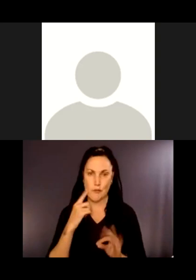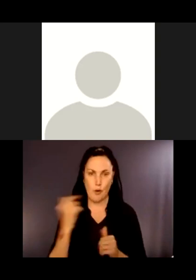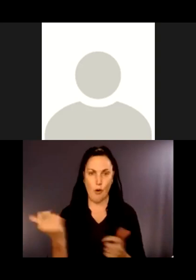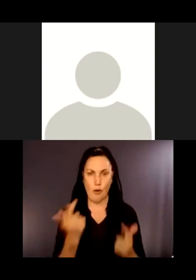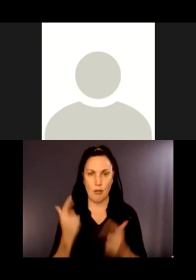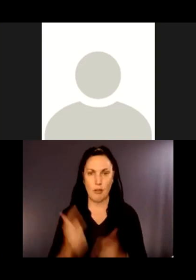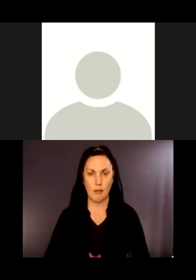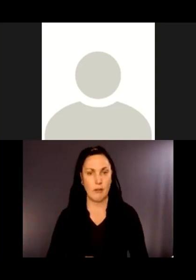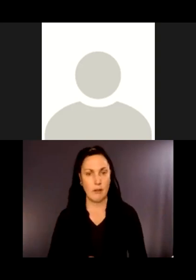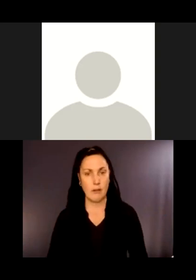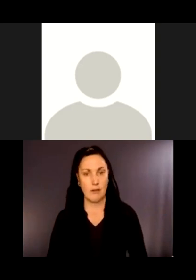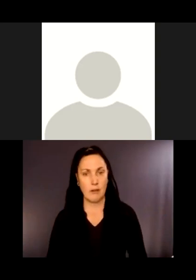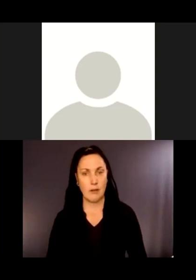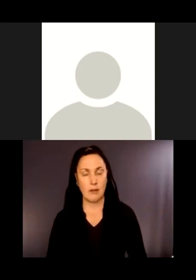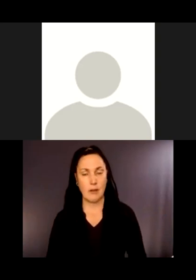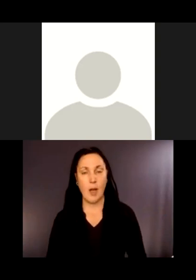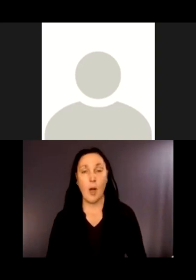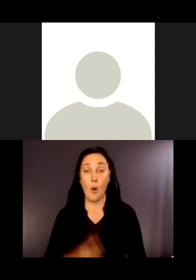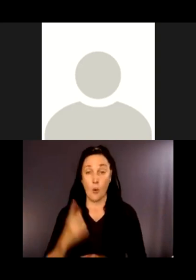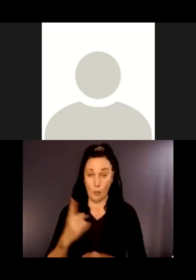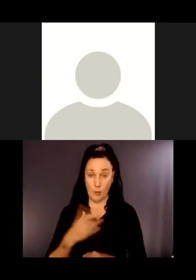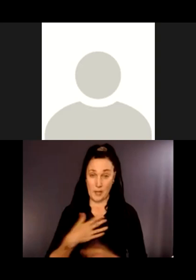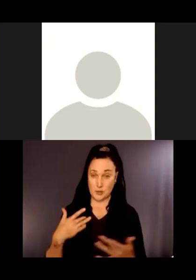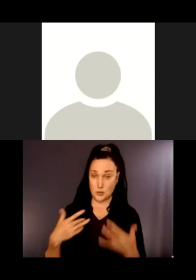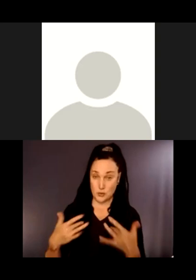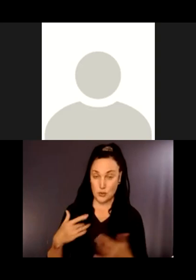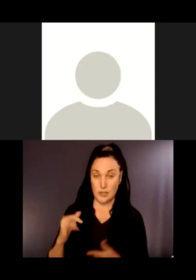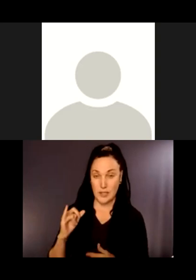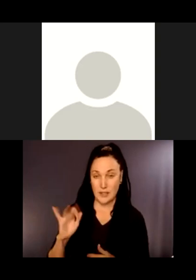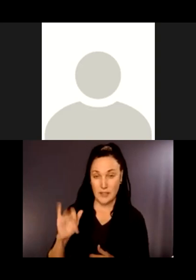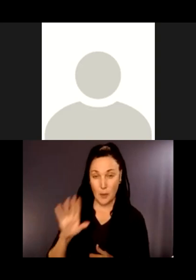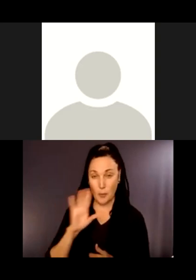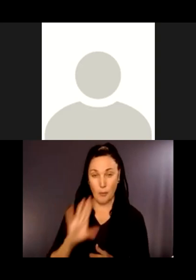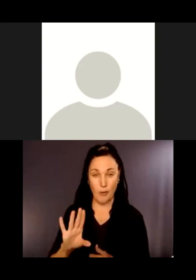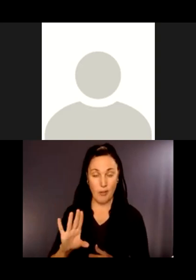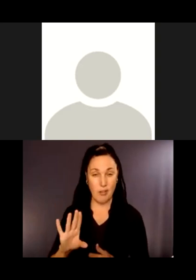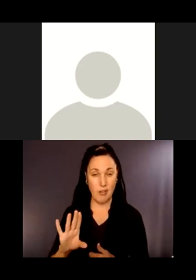everybody. I guess one concern I have is whether this might attract